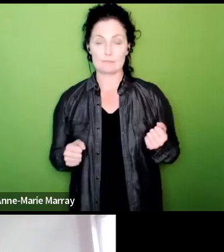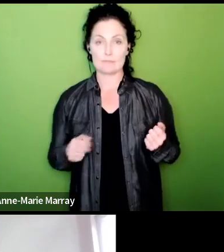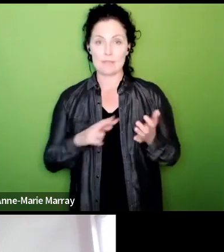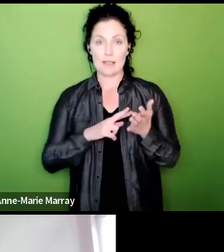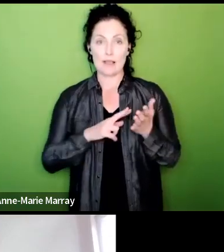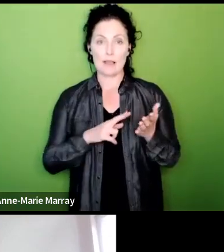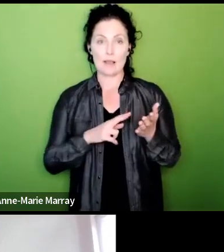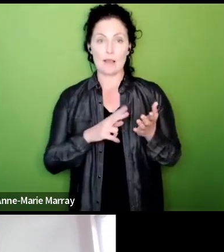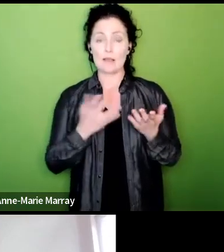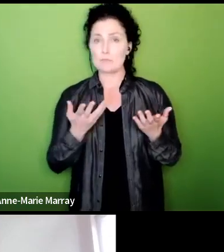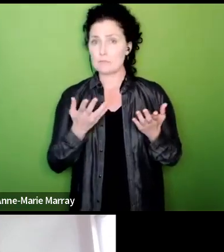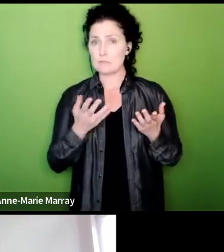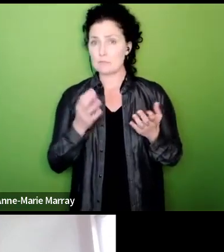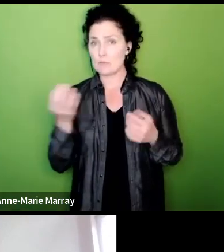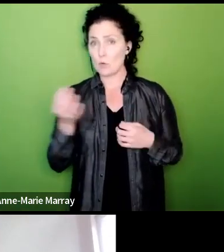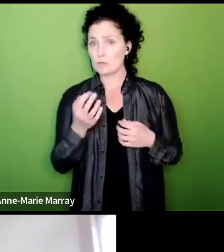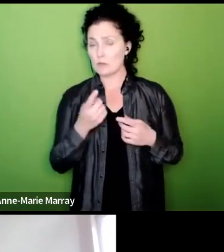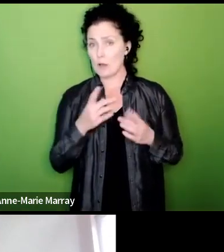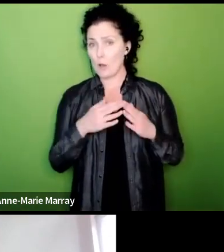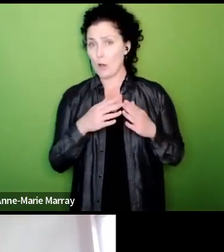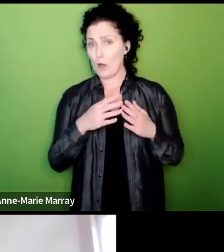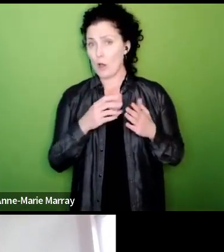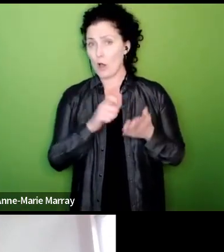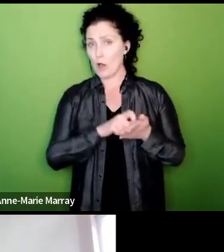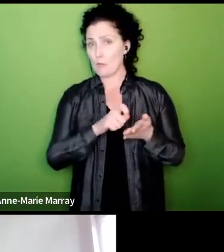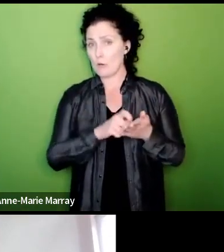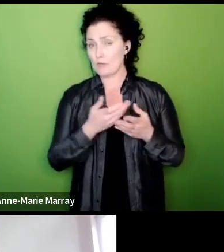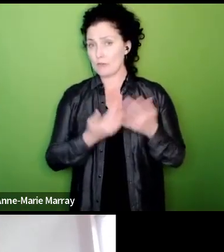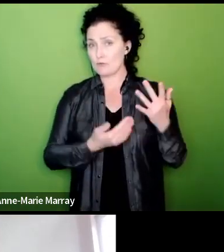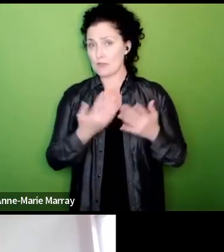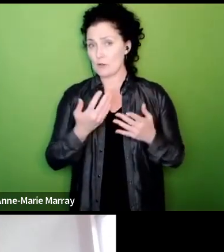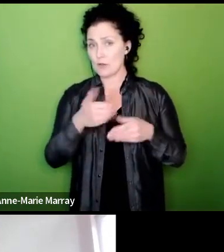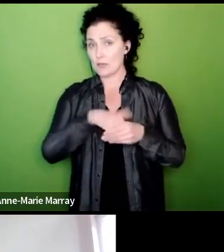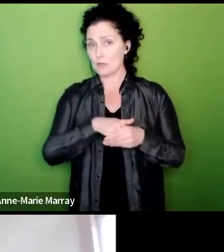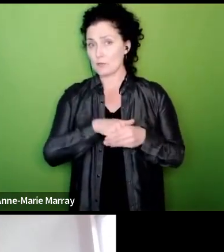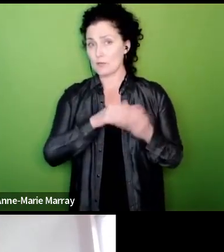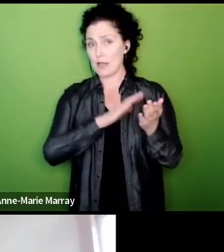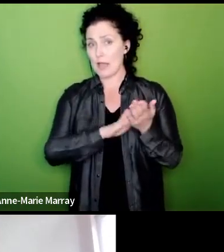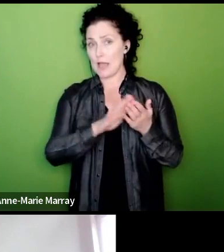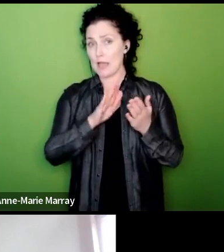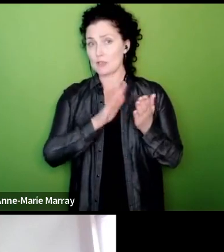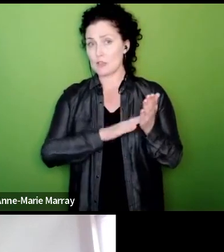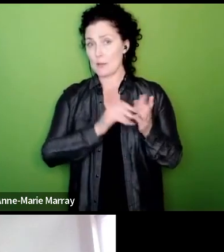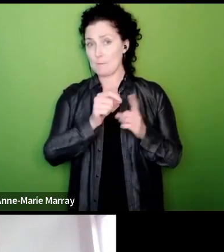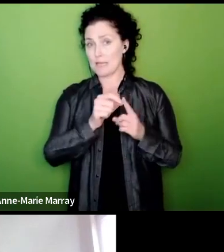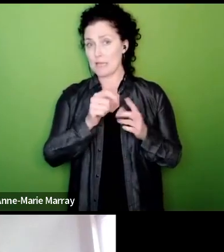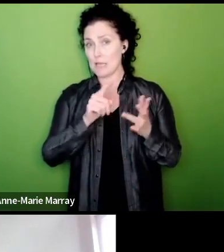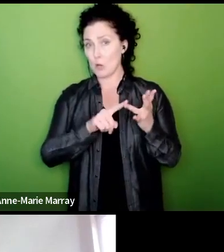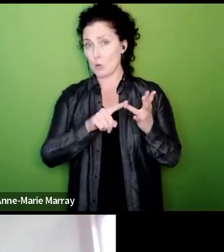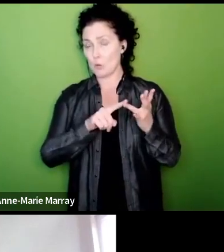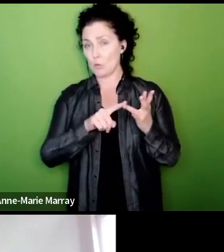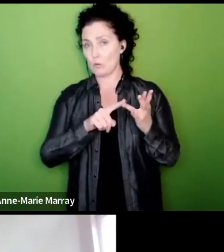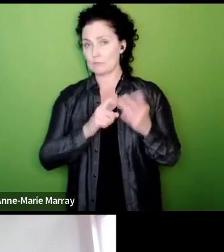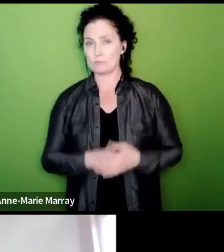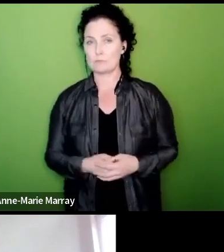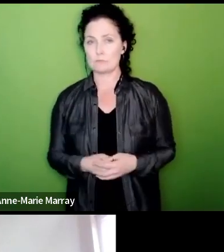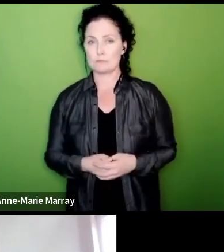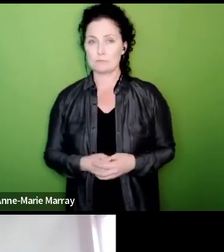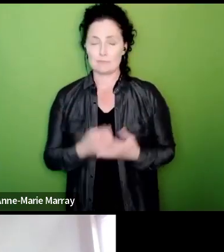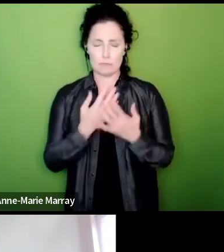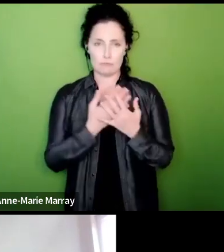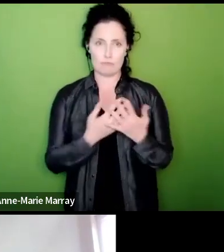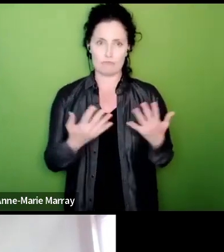does the Home Office result also include Hmpo so there's a whole host of them there okay